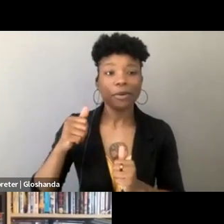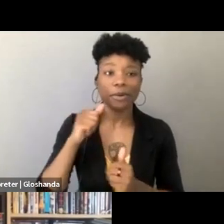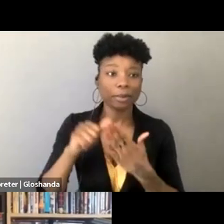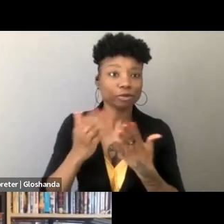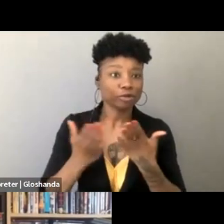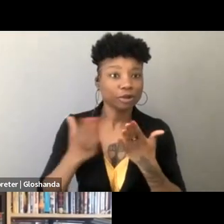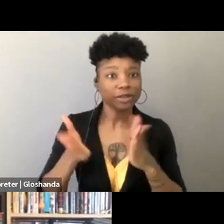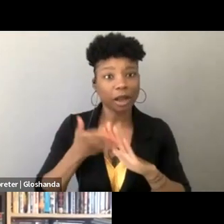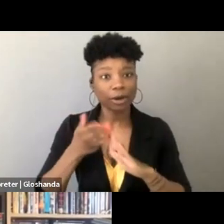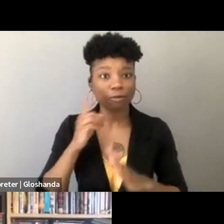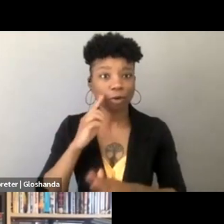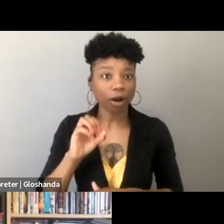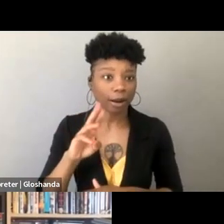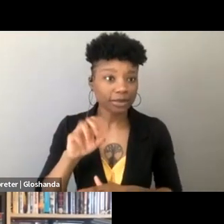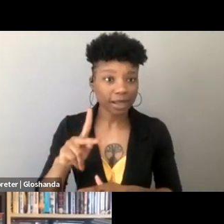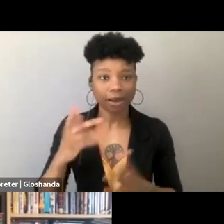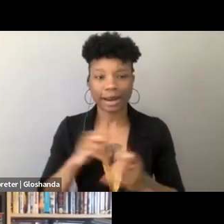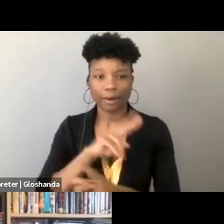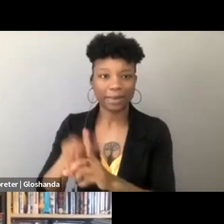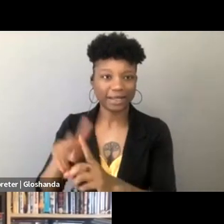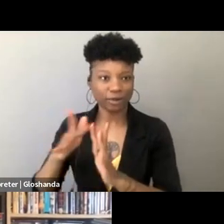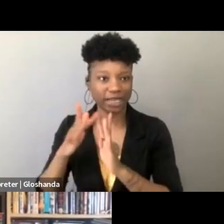becomes applied to the way that the internet is going to look at quote unquote obscenity,